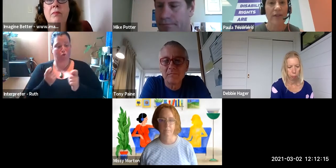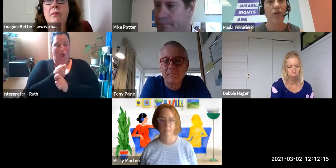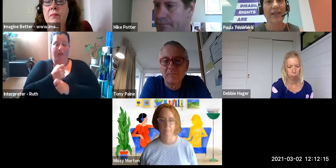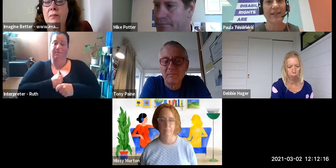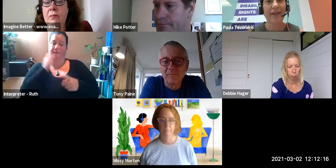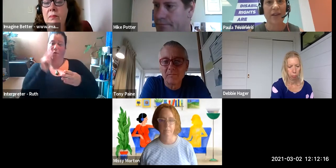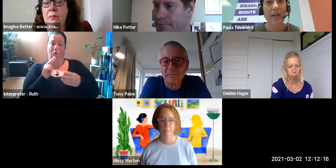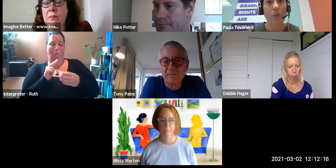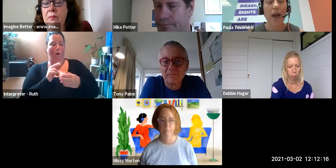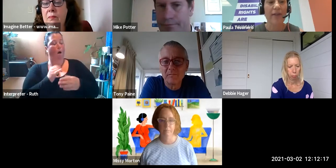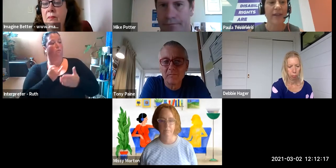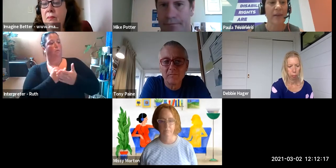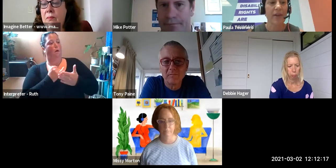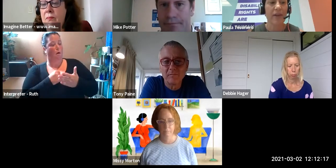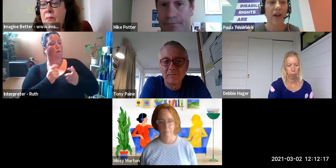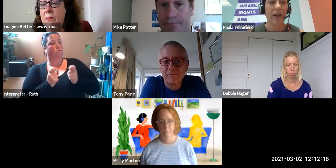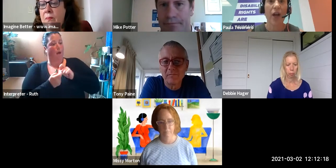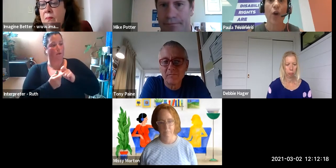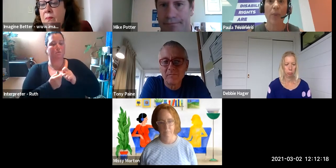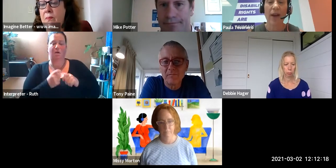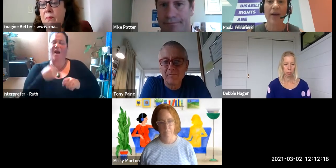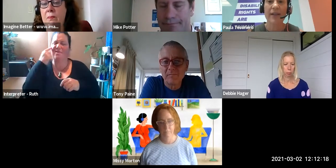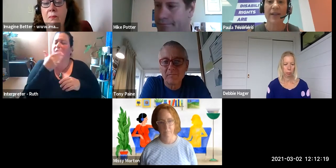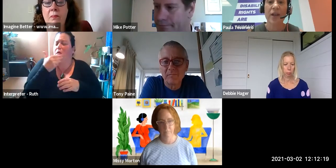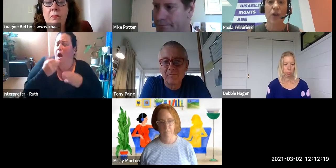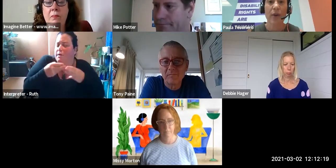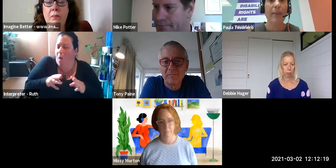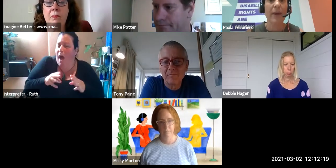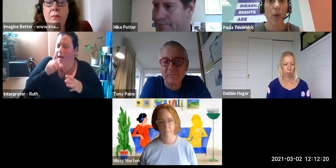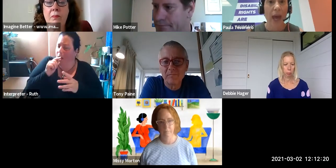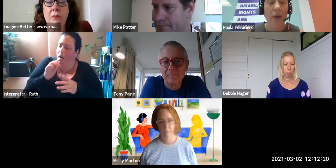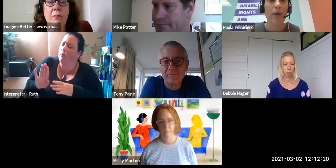as long as that's done in a nice way, that's something that I hope allies can be okay with.